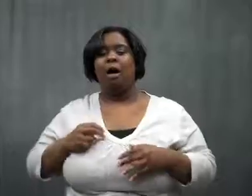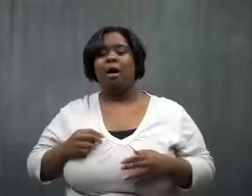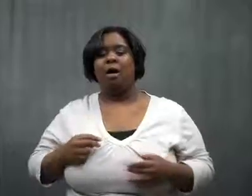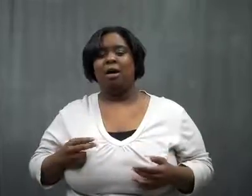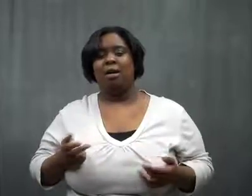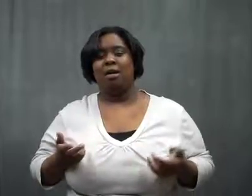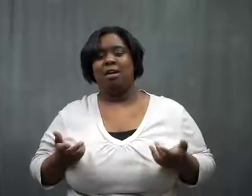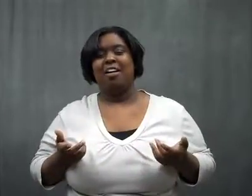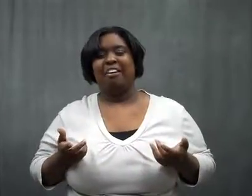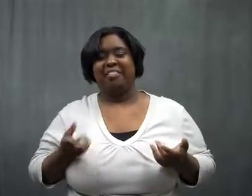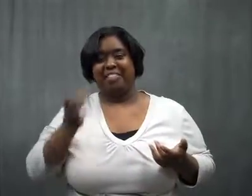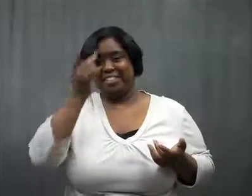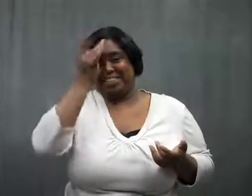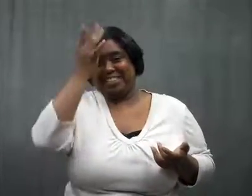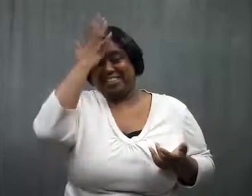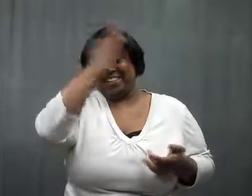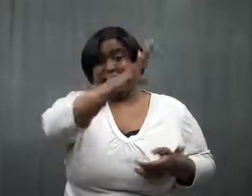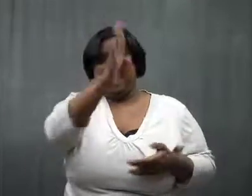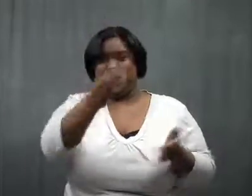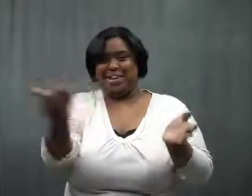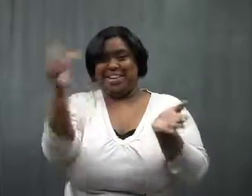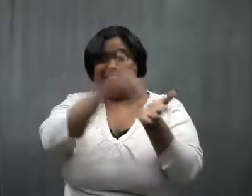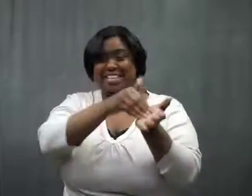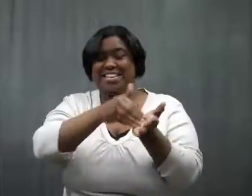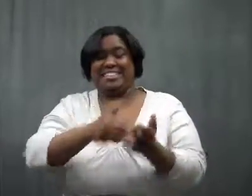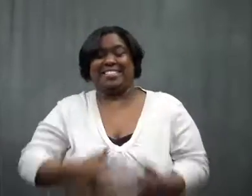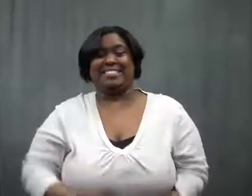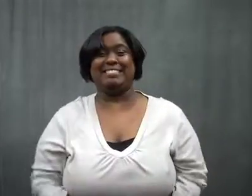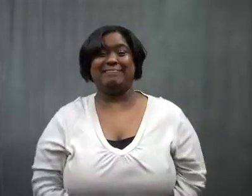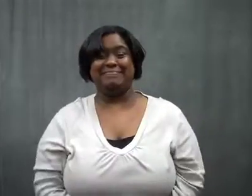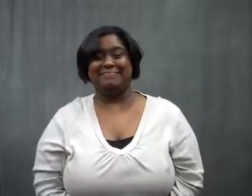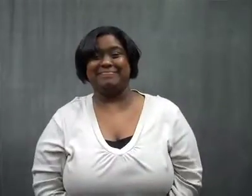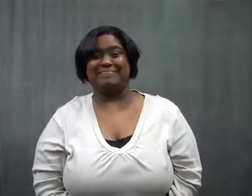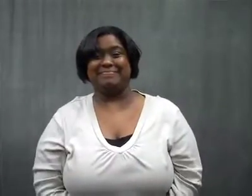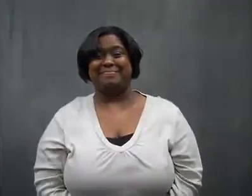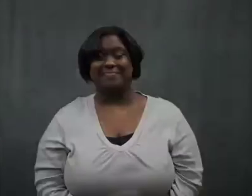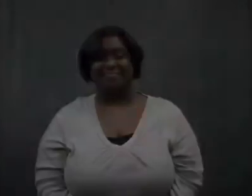That taught me. I didn't do that to him again!